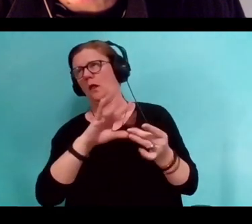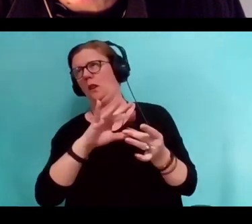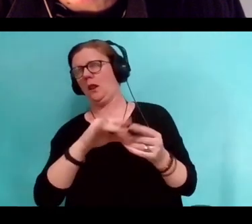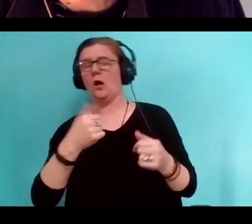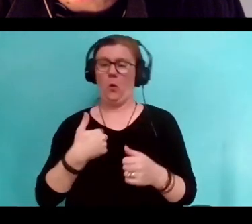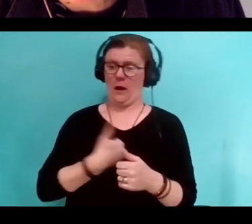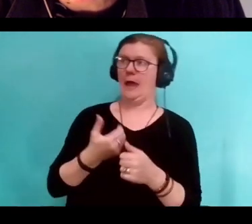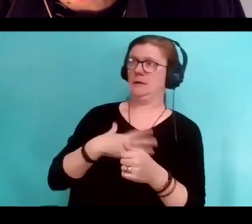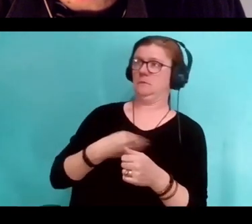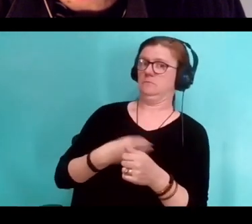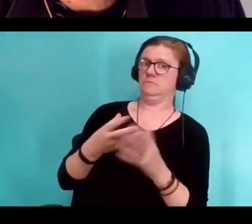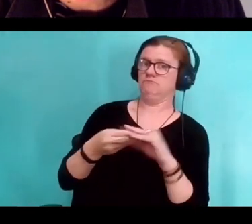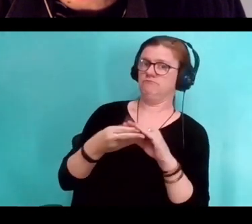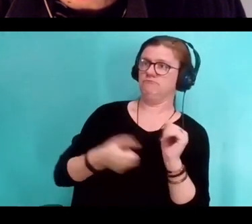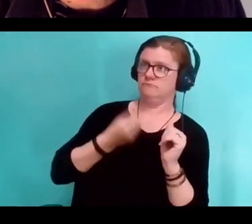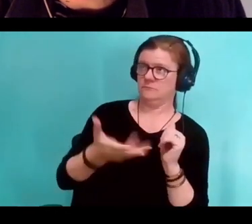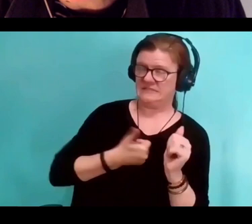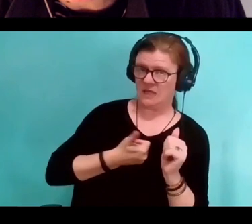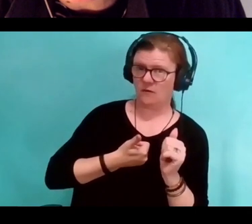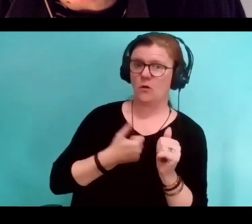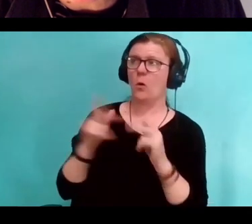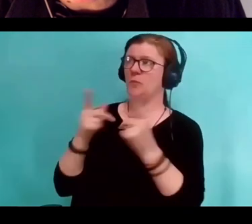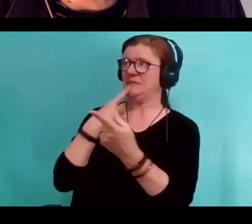And it's interesting to think of as a,